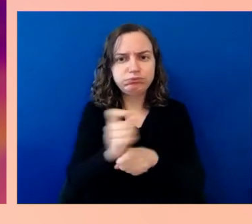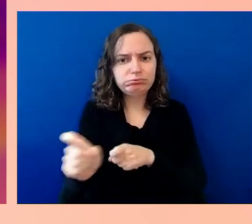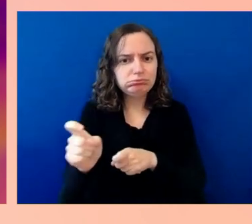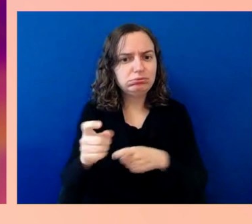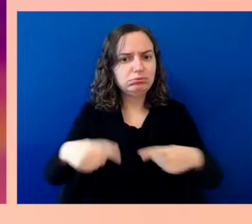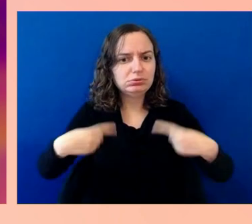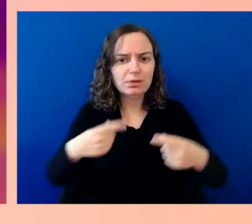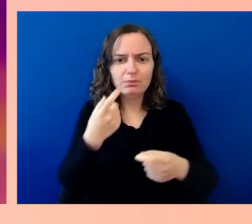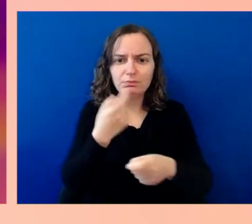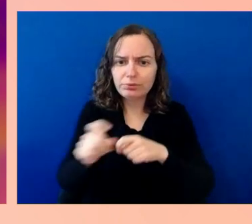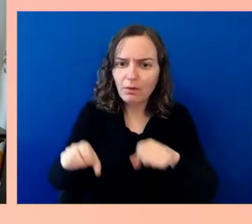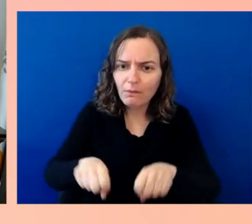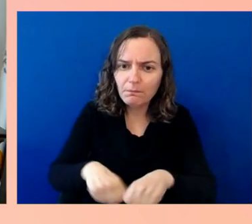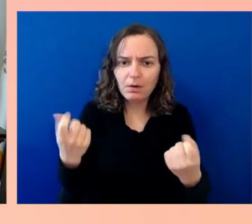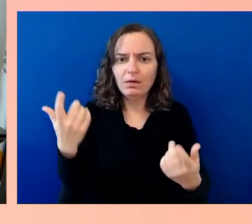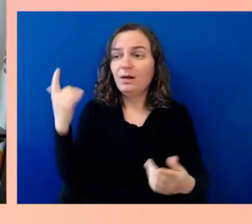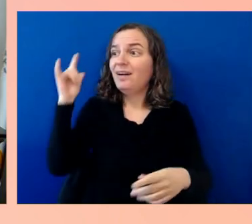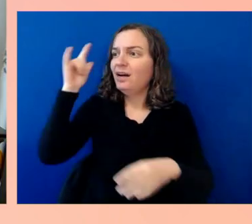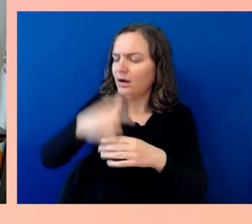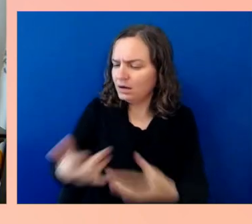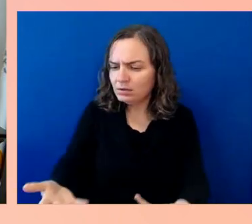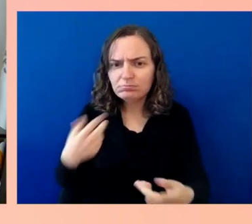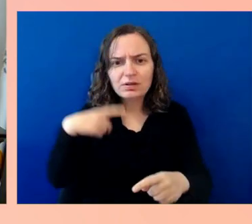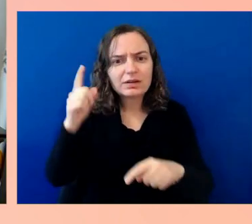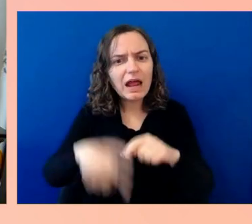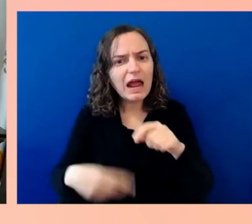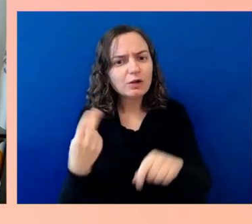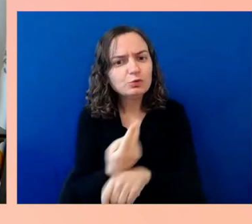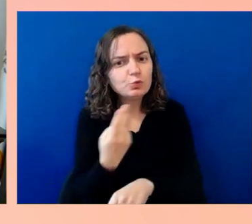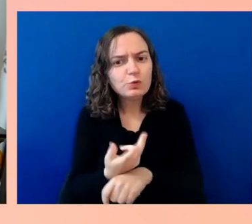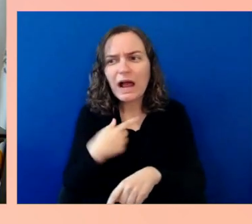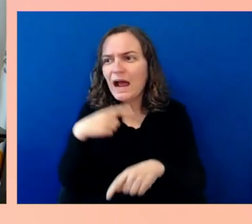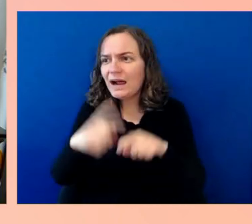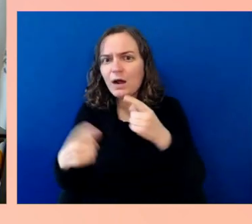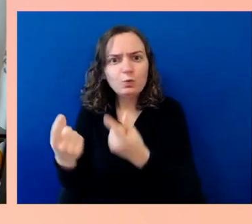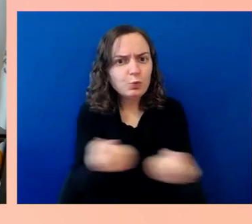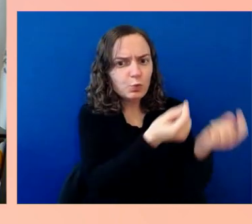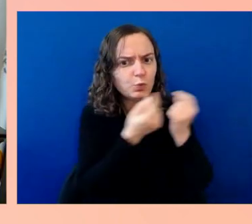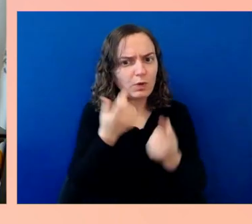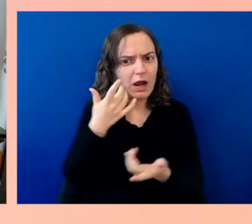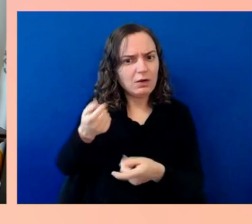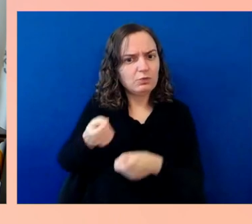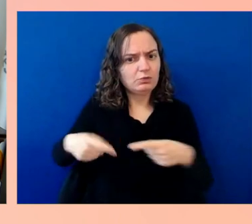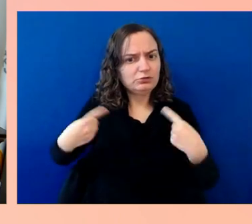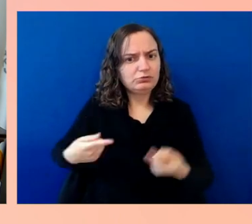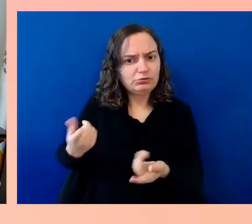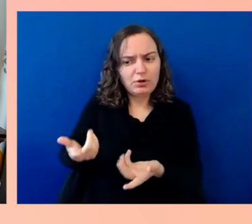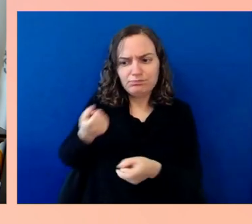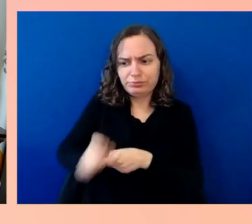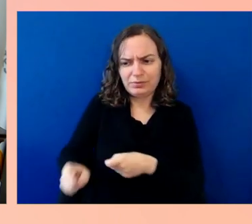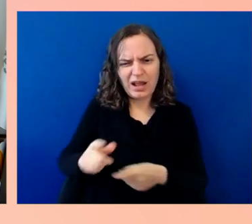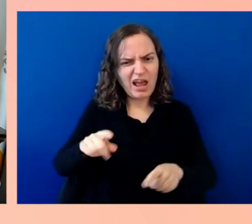and in terms of dignity, not what they deserve. You hear it from friends, from colleagues, and from